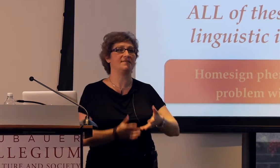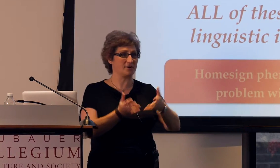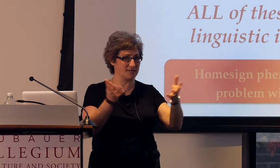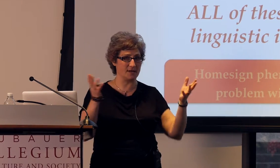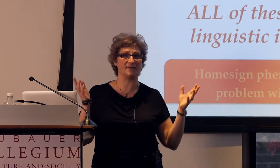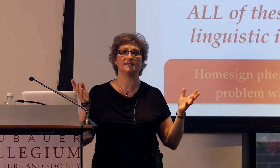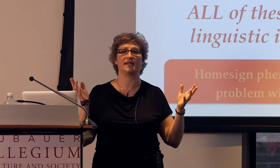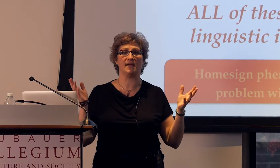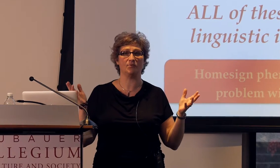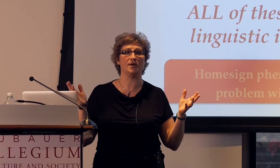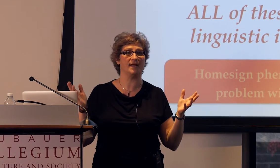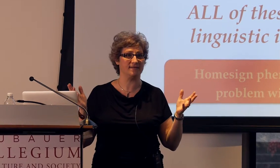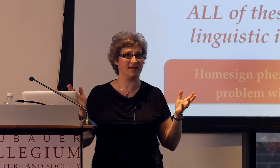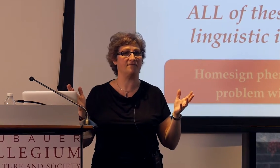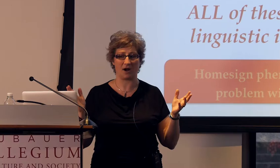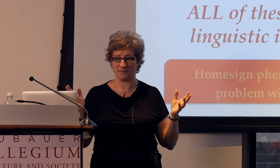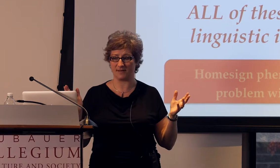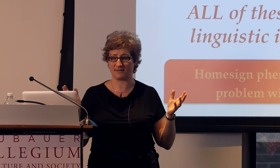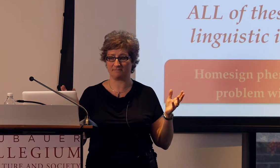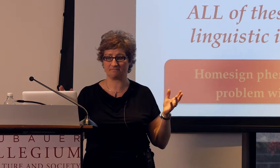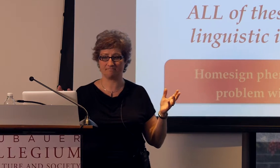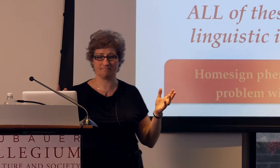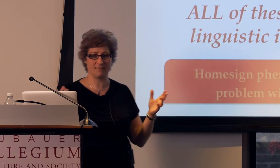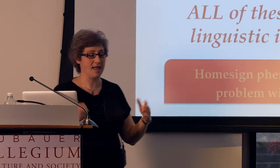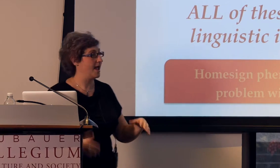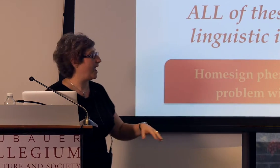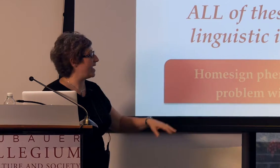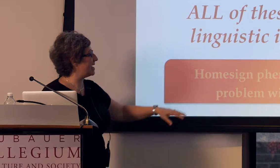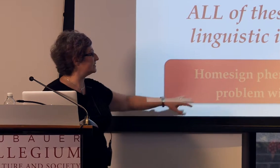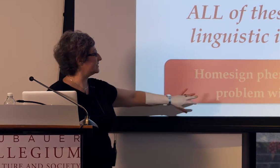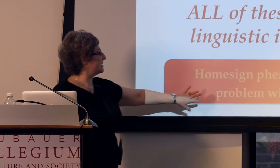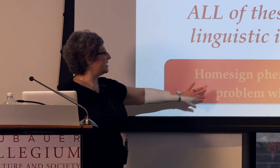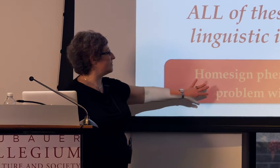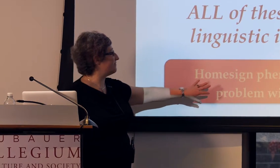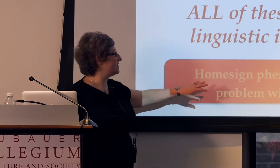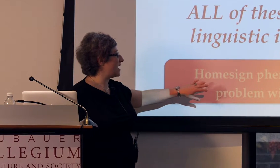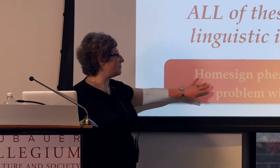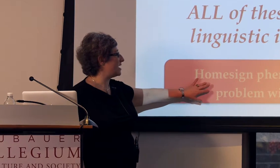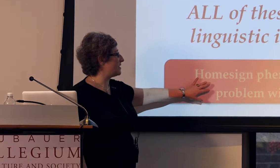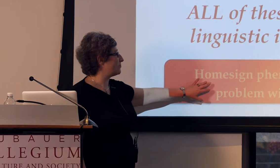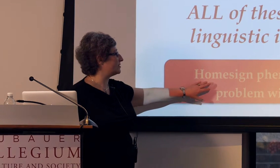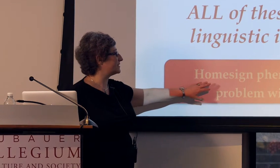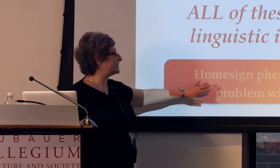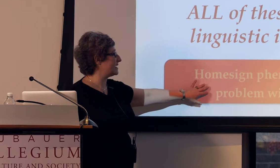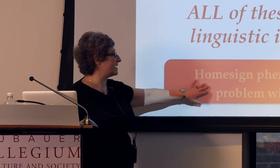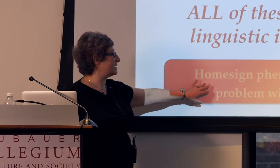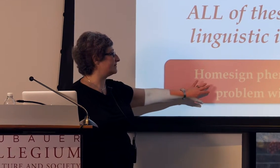that there's linguistic input in the environment. And the phenomena that we'll see,